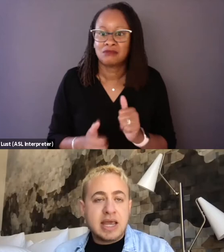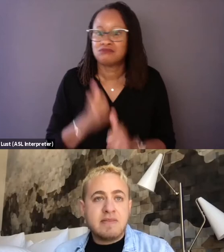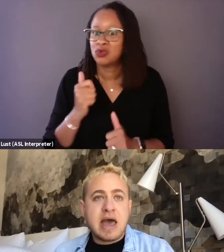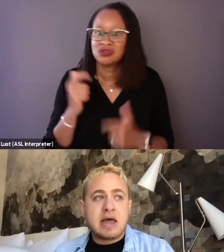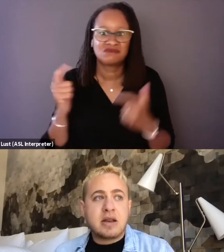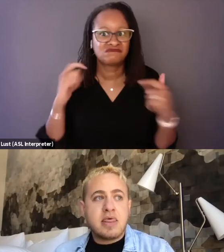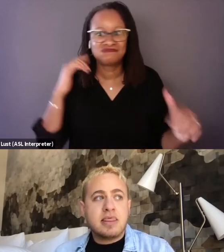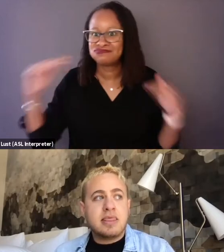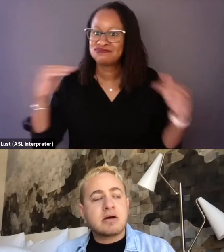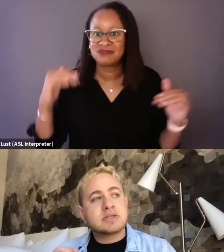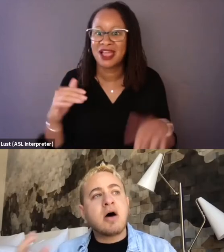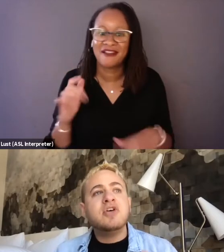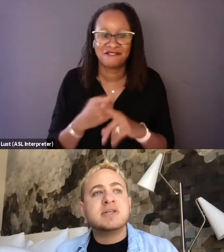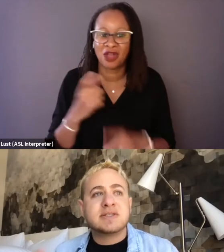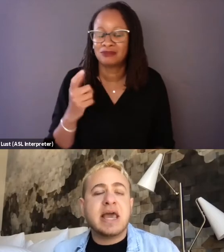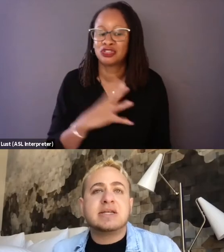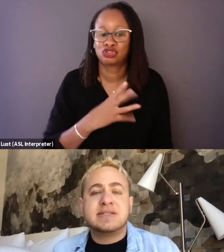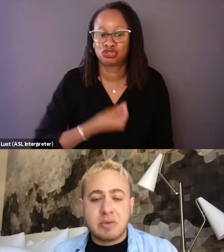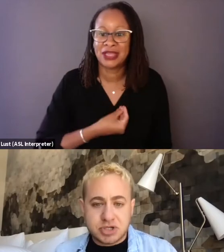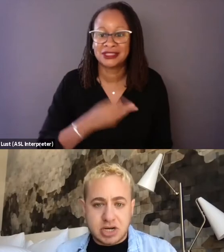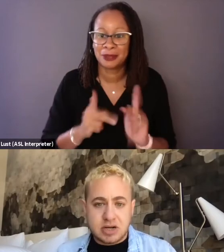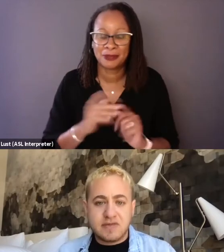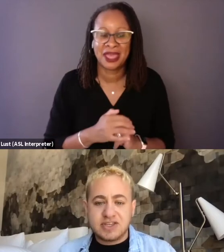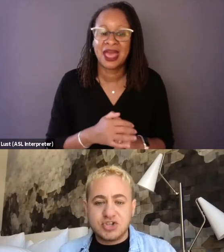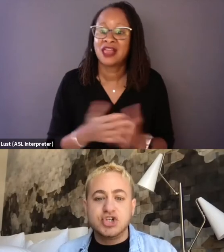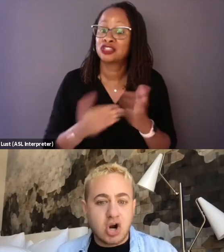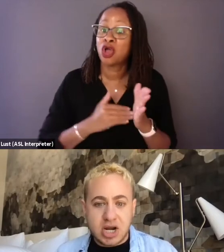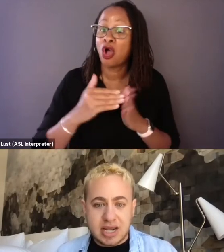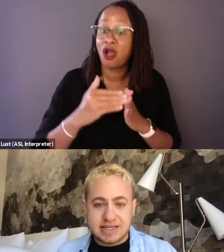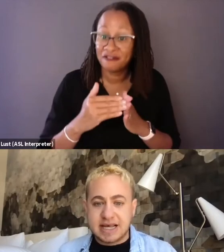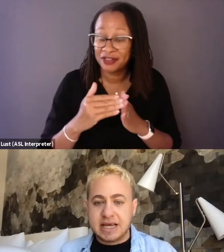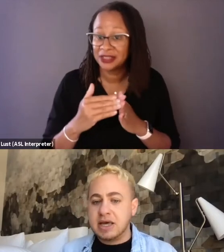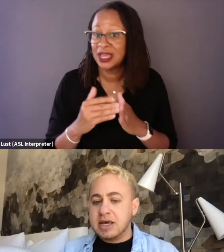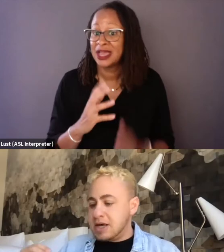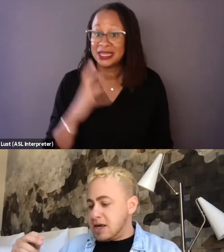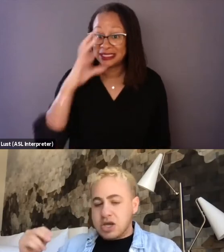In that there is often an assumption that this journey is like,